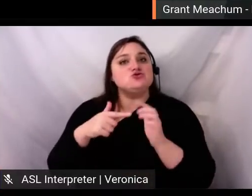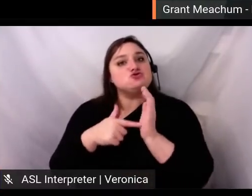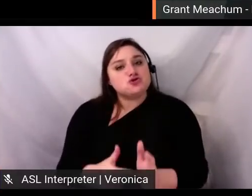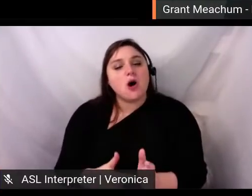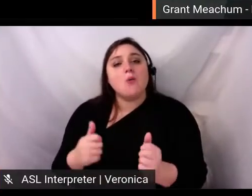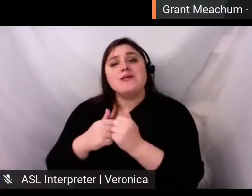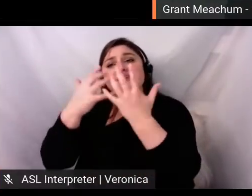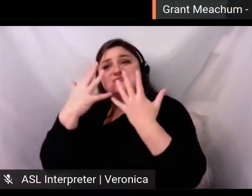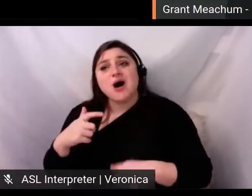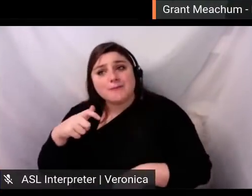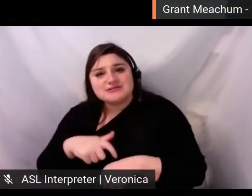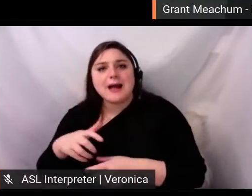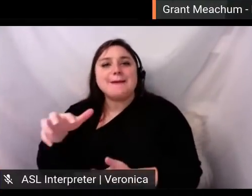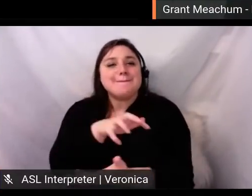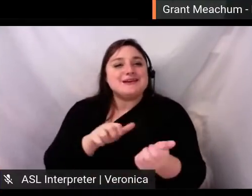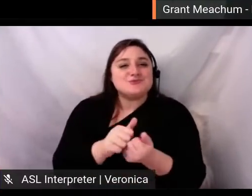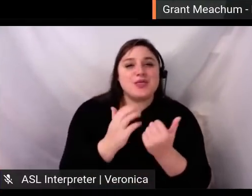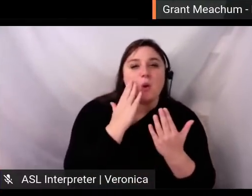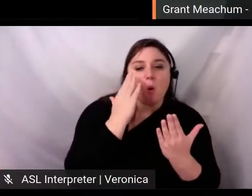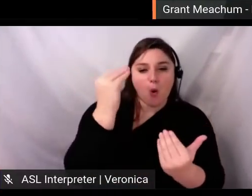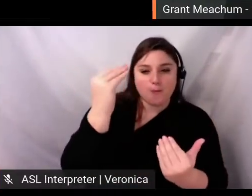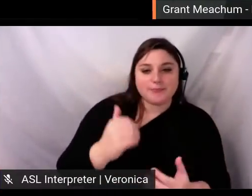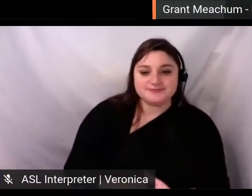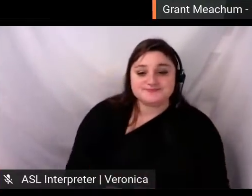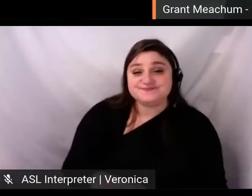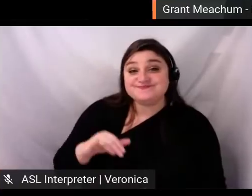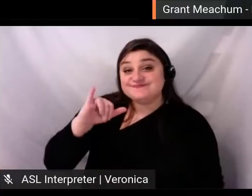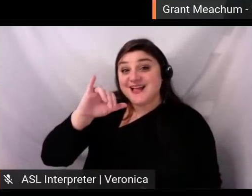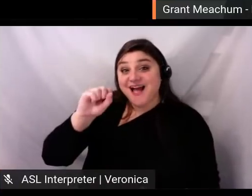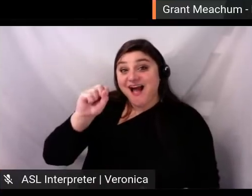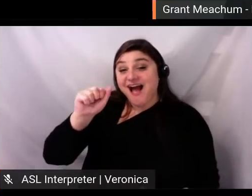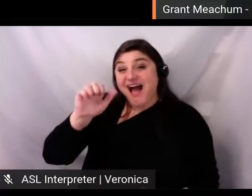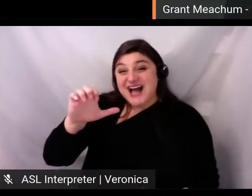with a feeling of hope. Isaac noted before just how up for anything our